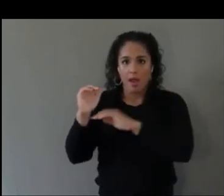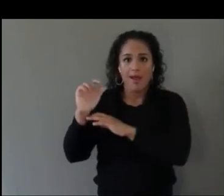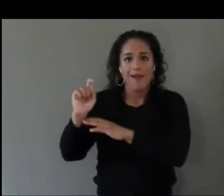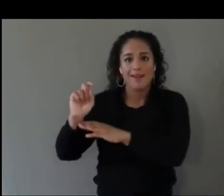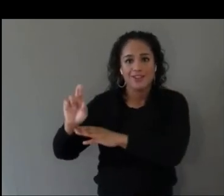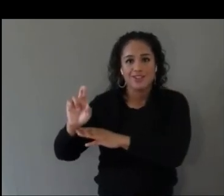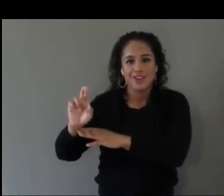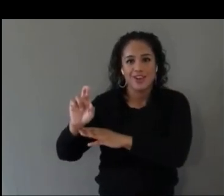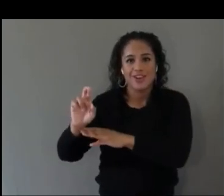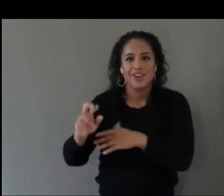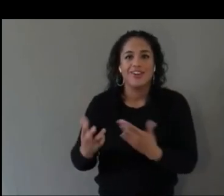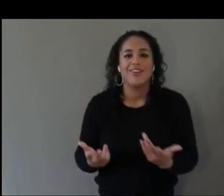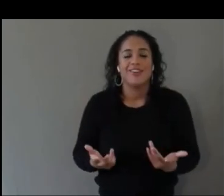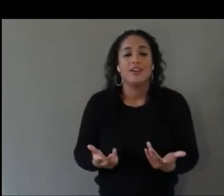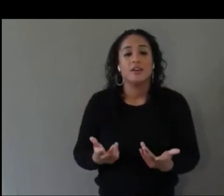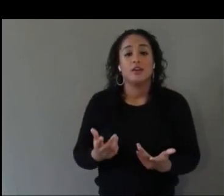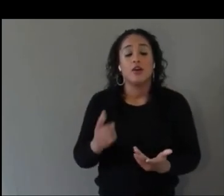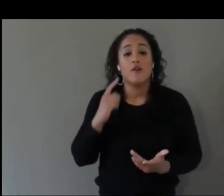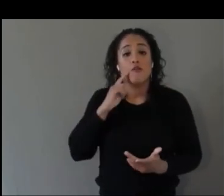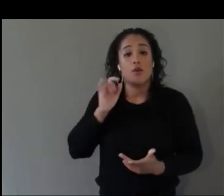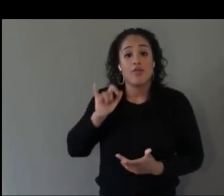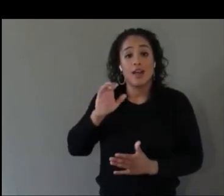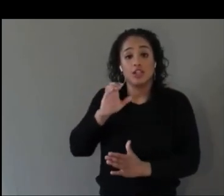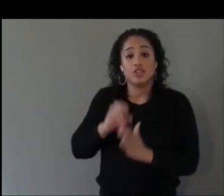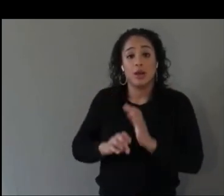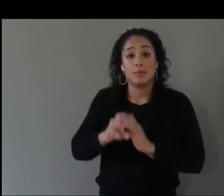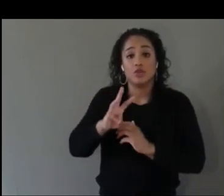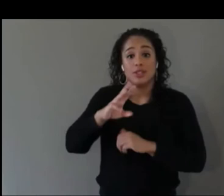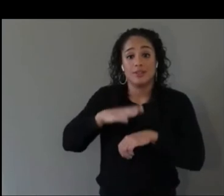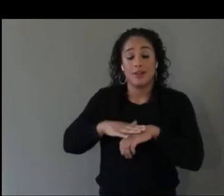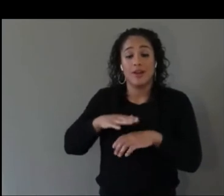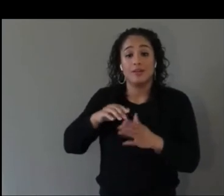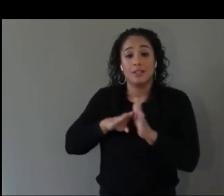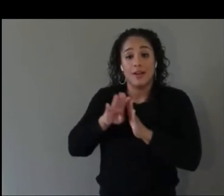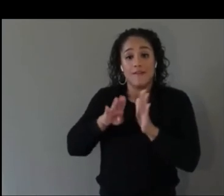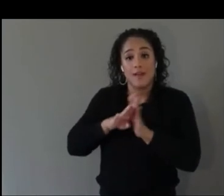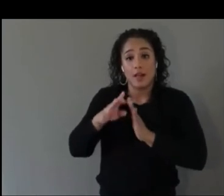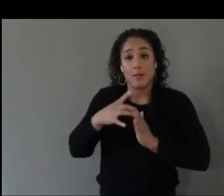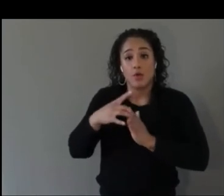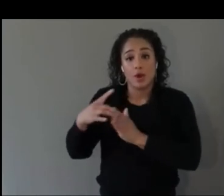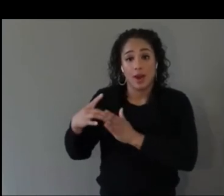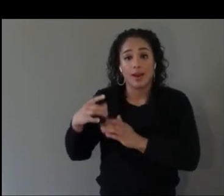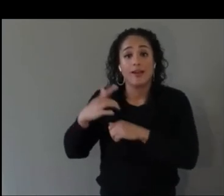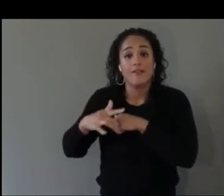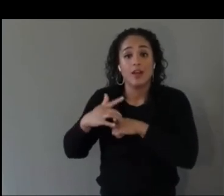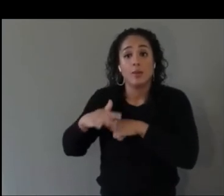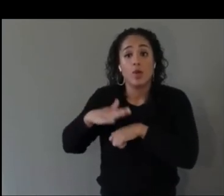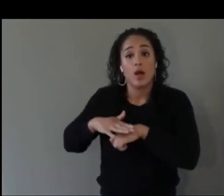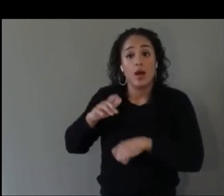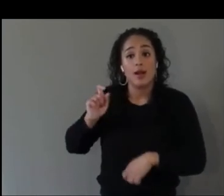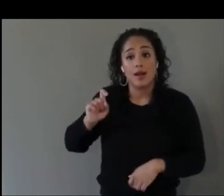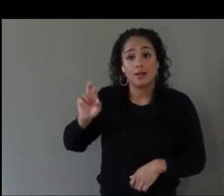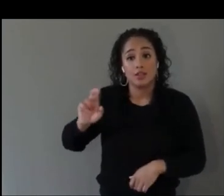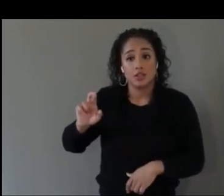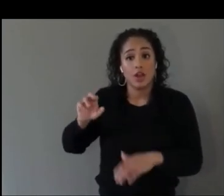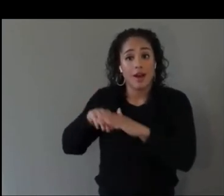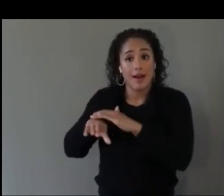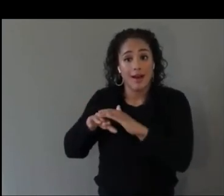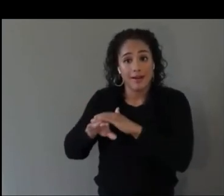For that, chapter six on the developer guide, available on the XR Access website, is my bible that I share with my developers.